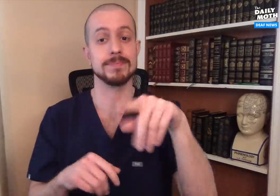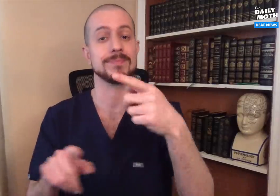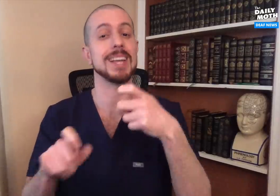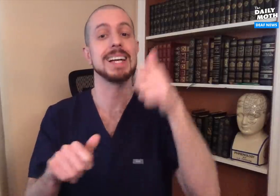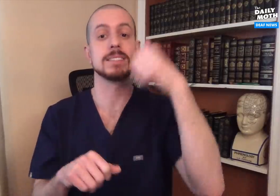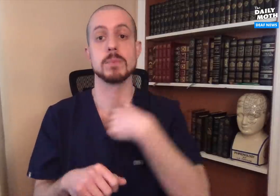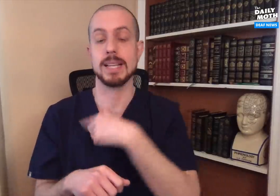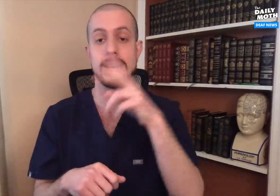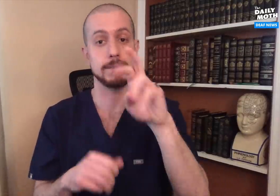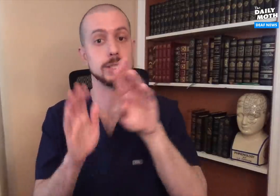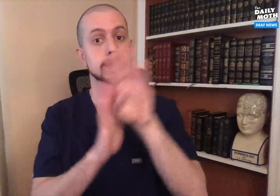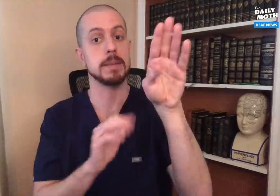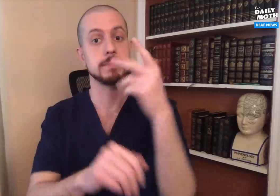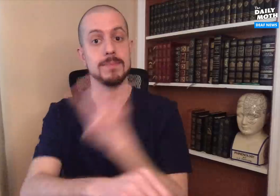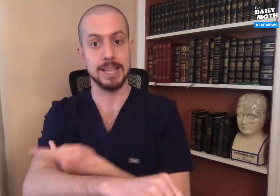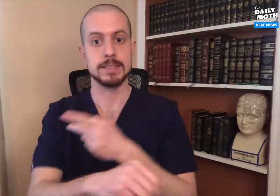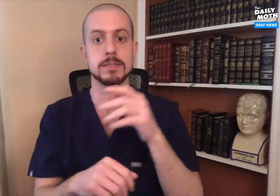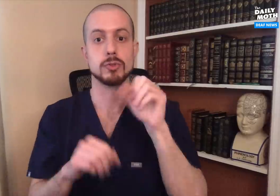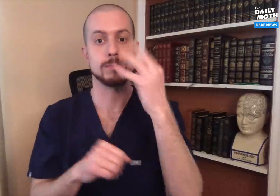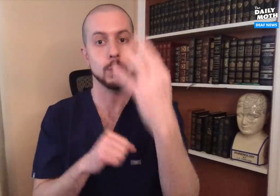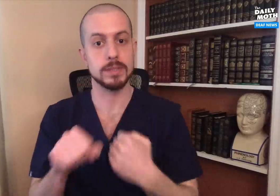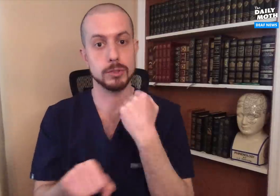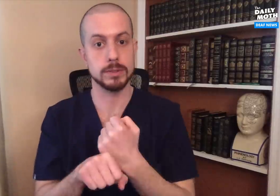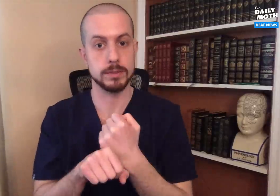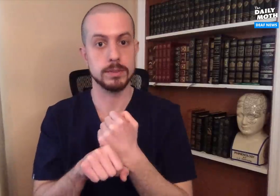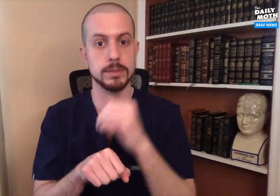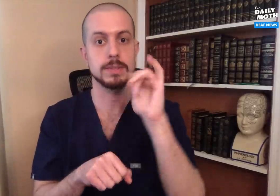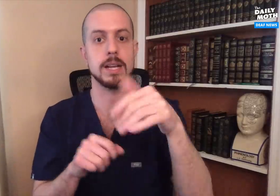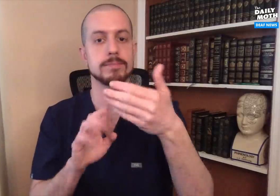The quickest we've ever made a vaccine was 4 years -